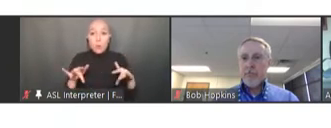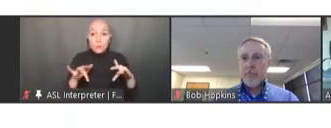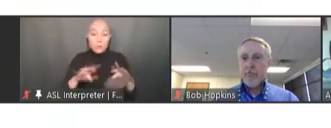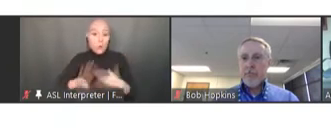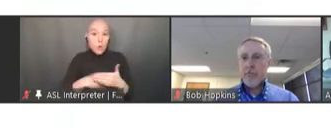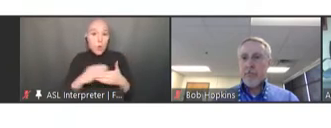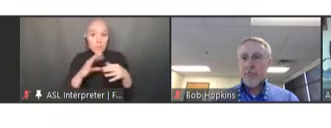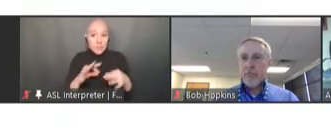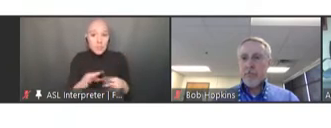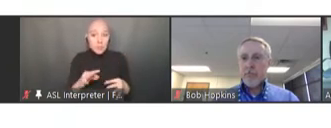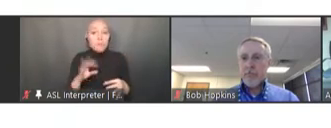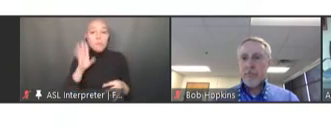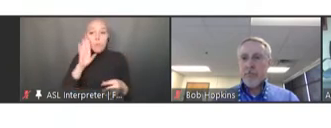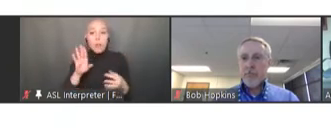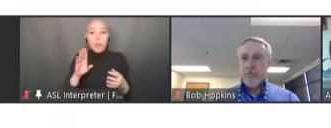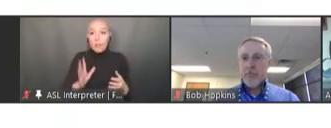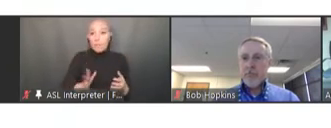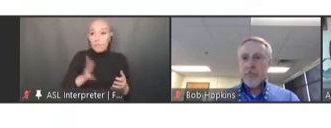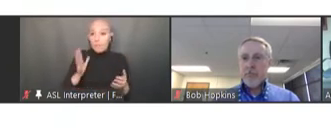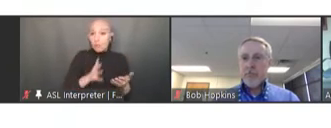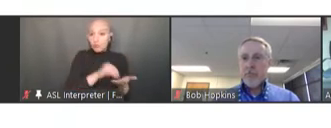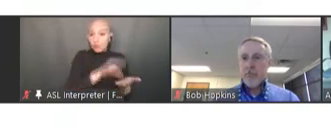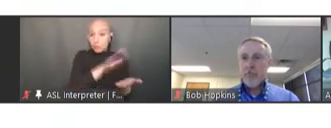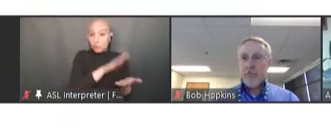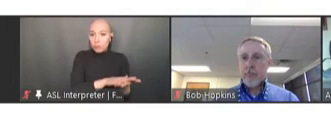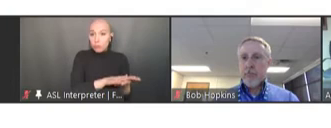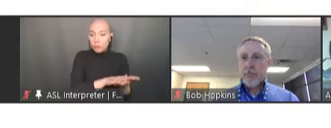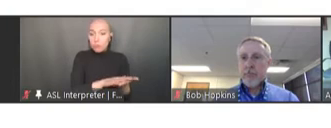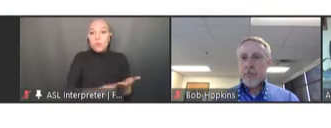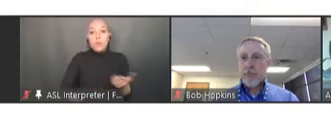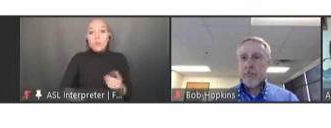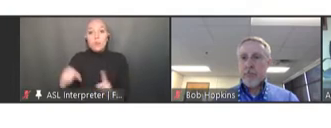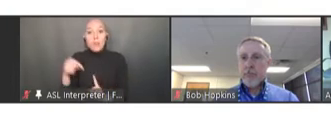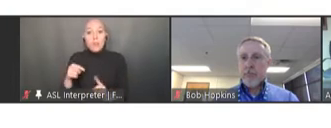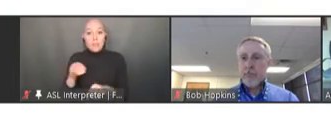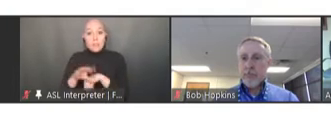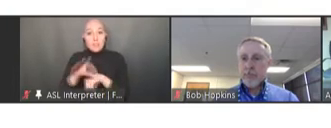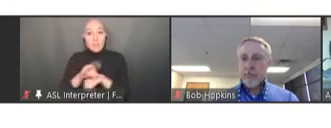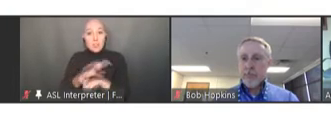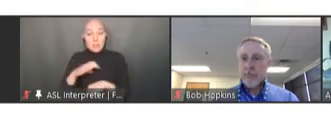Second, this advisory committee is governed by federal -- the Federal Advisory Committee Act,